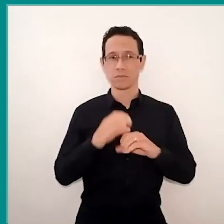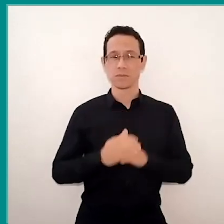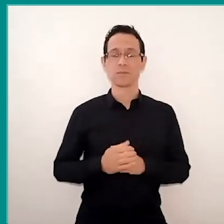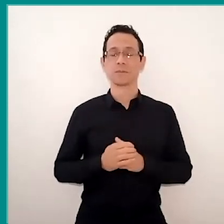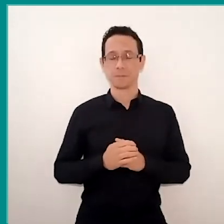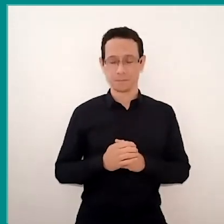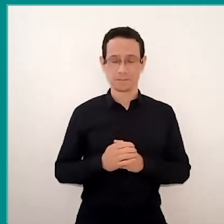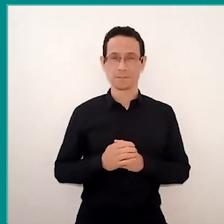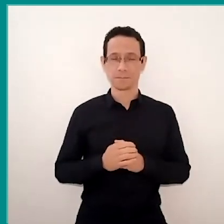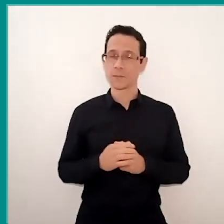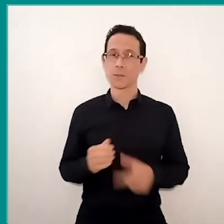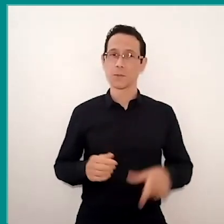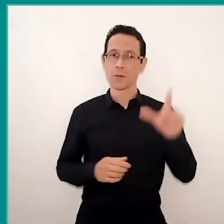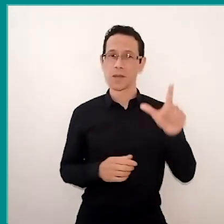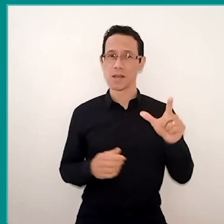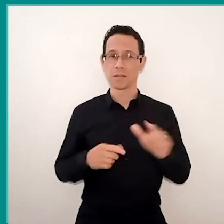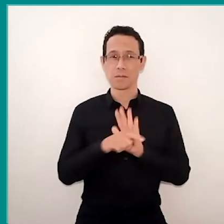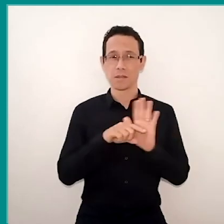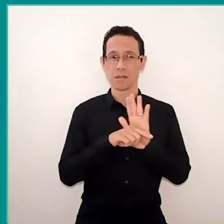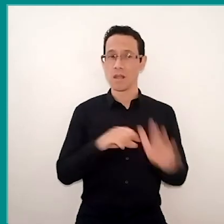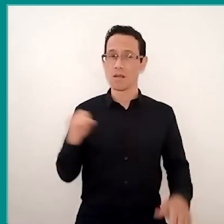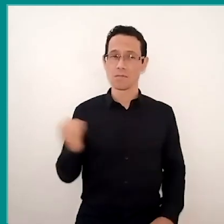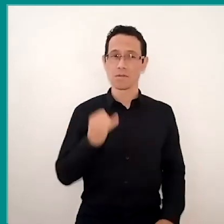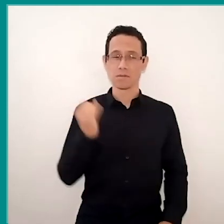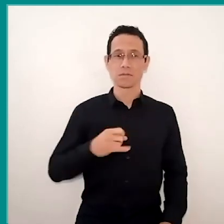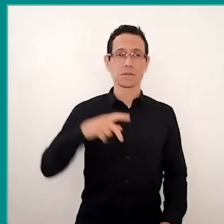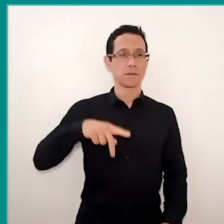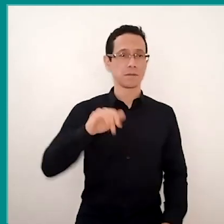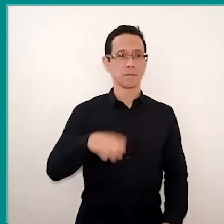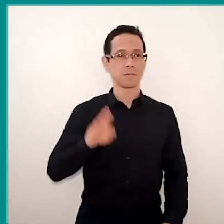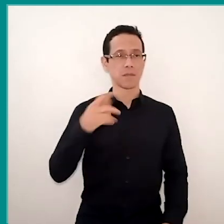Another important research are from TIC Educação 2019,